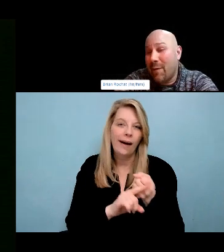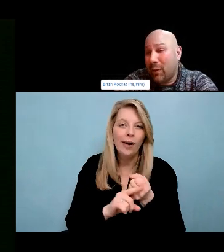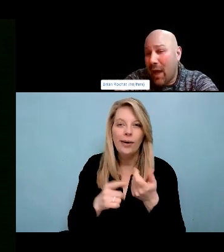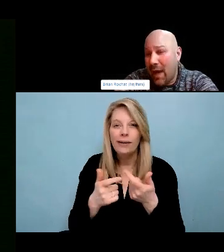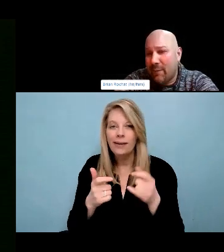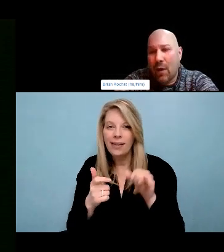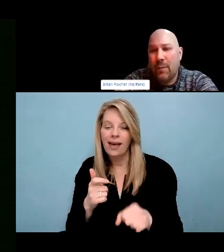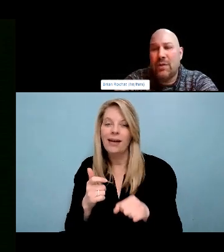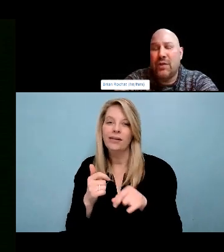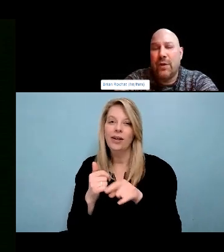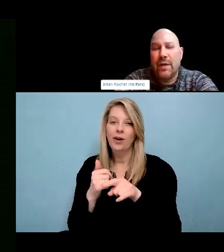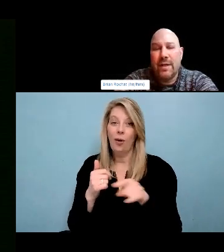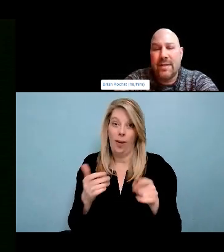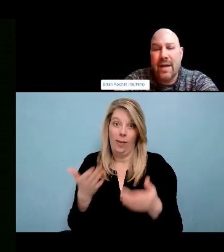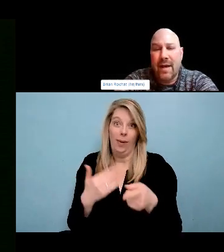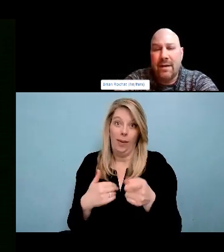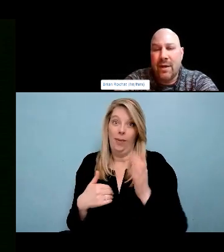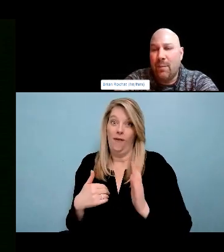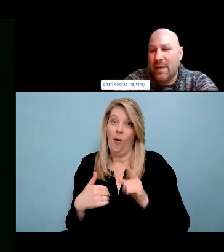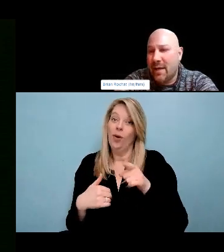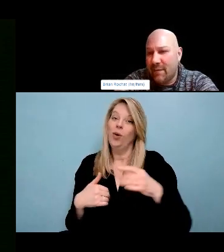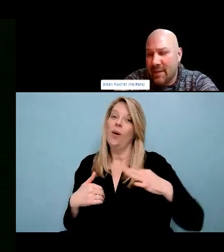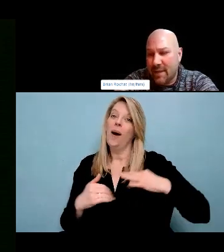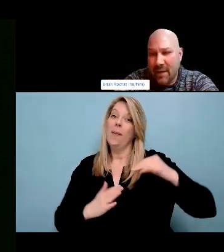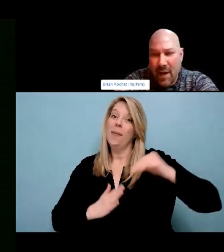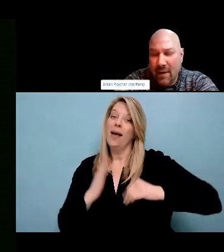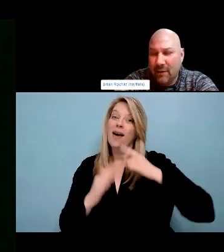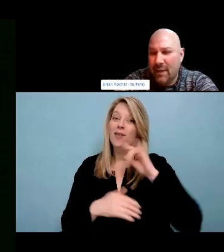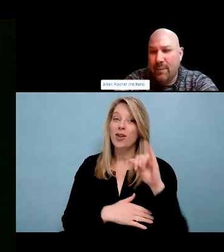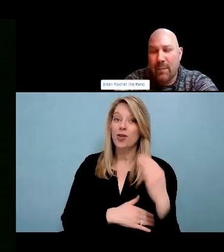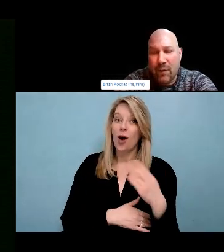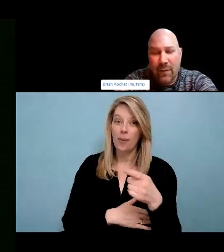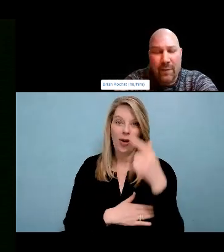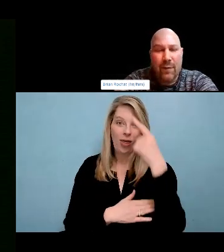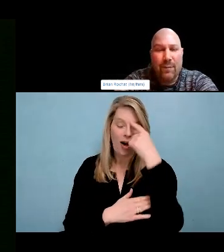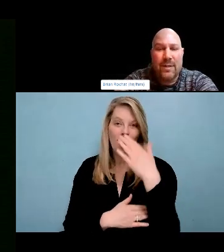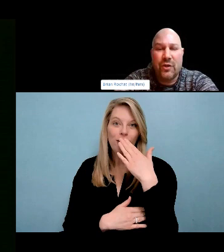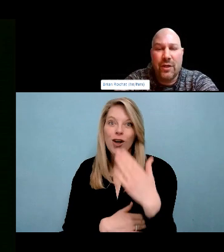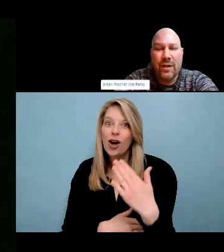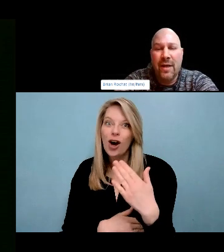of health access to health care access to mental health supports access to clean drinking